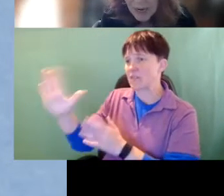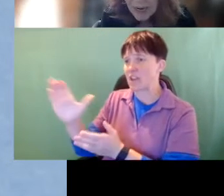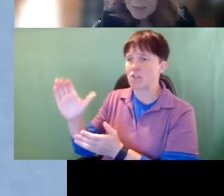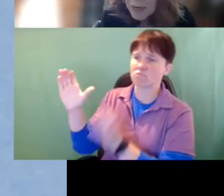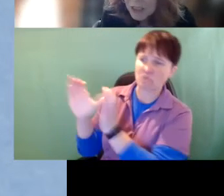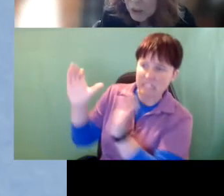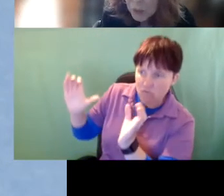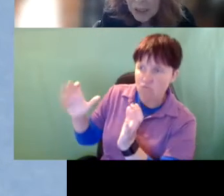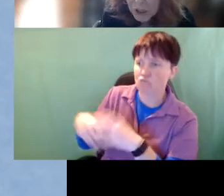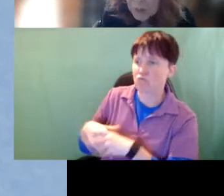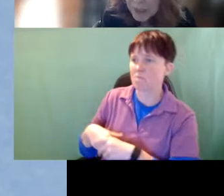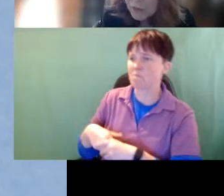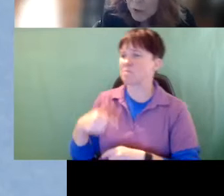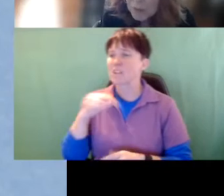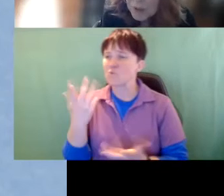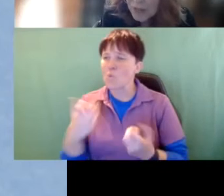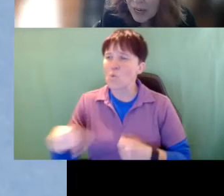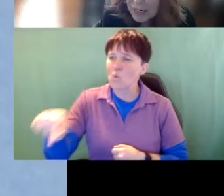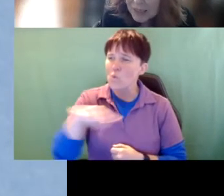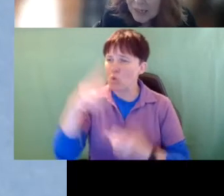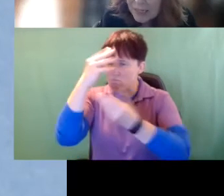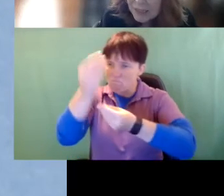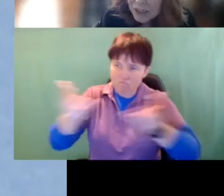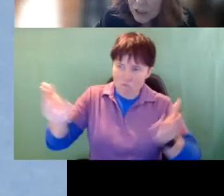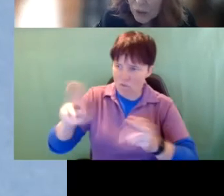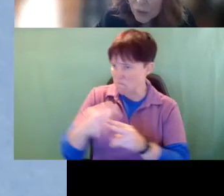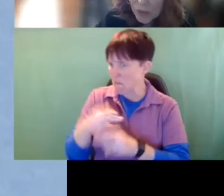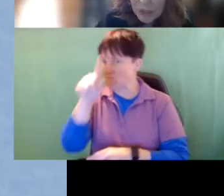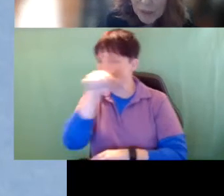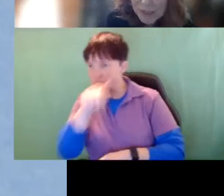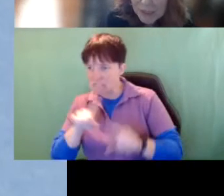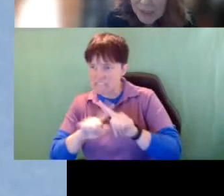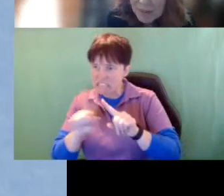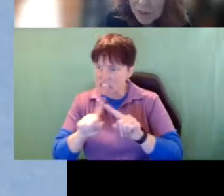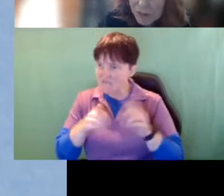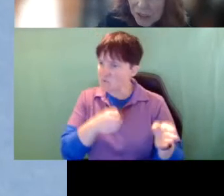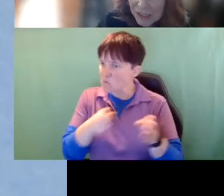I just wanted you to be informed about that and to know that you still have diversity,